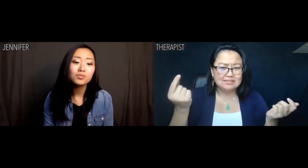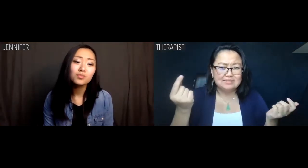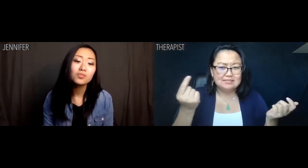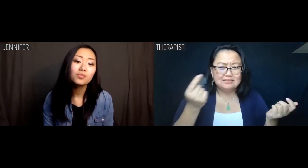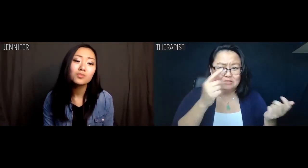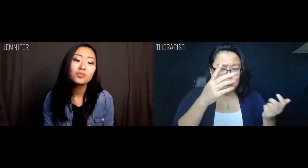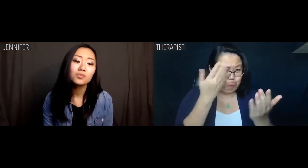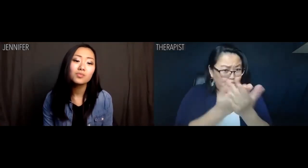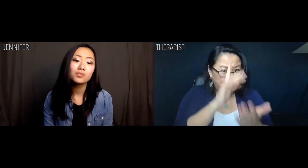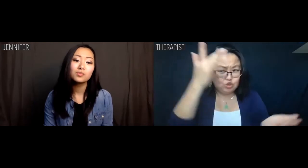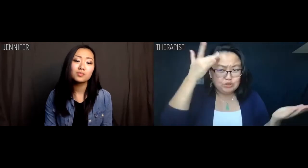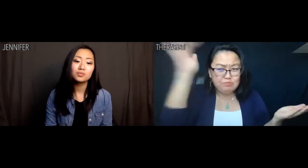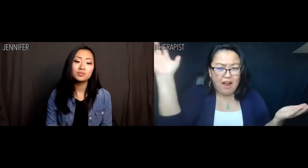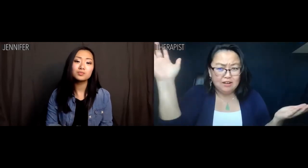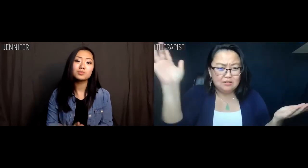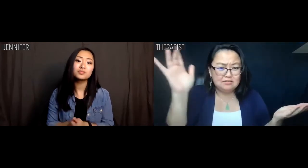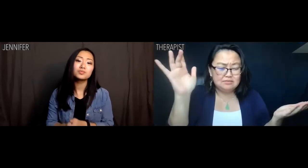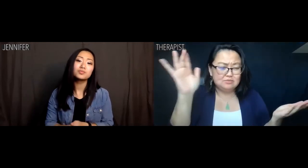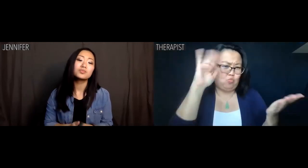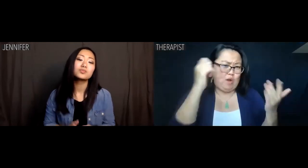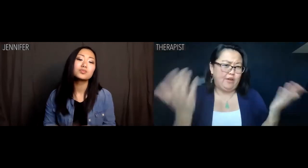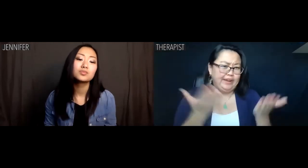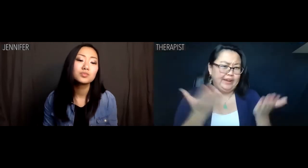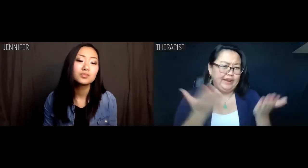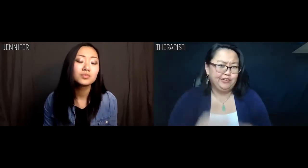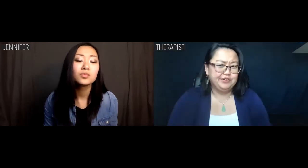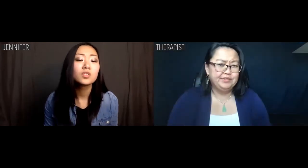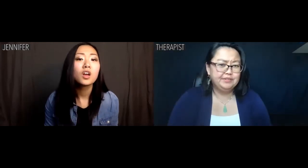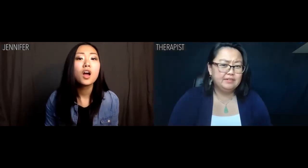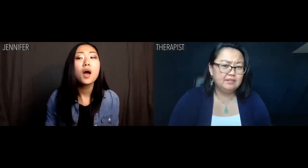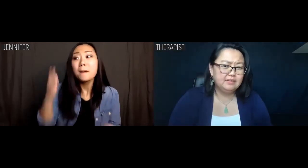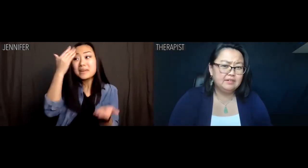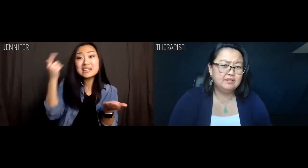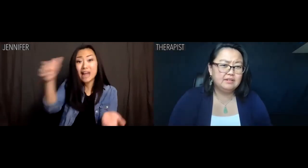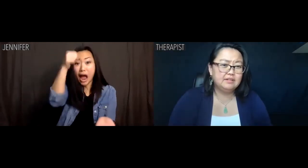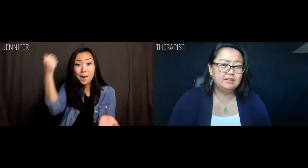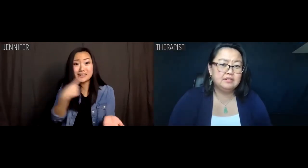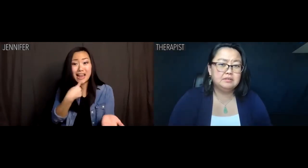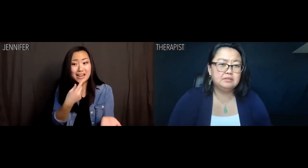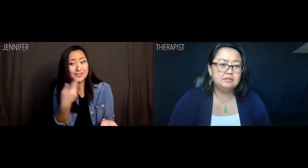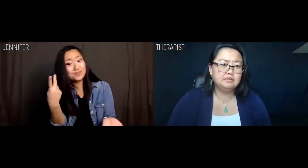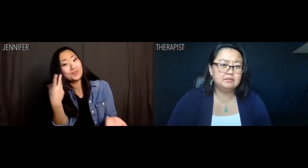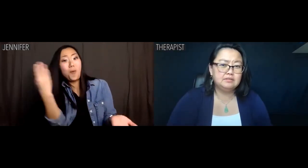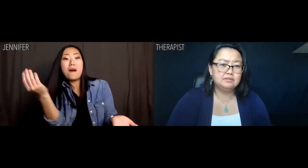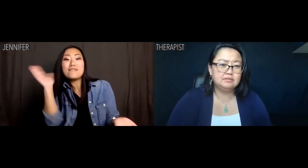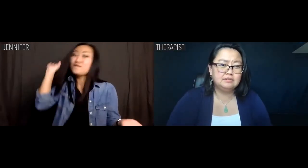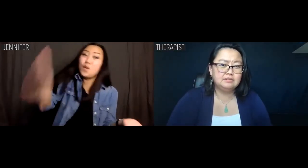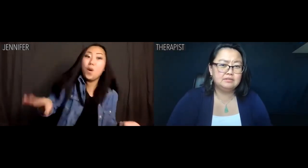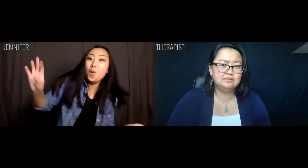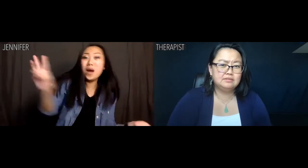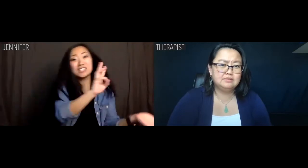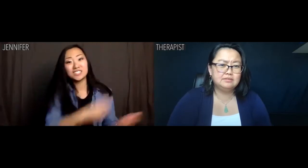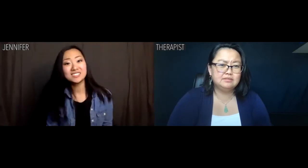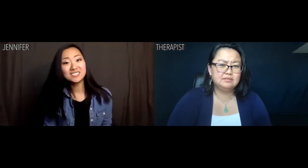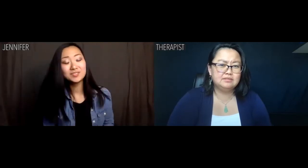to prove how smart you are, why are you here? Jennifer: Cause Albert said we're going Full Western!